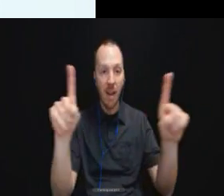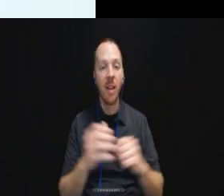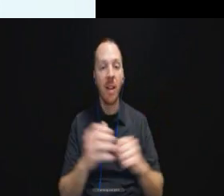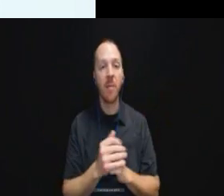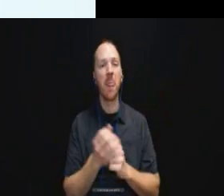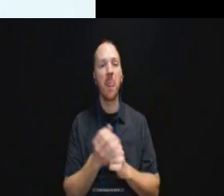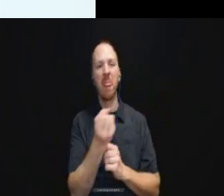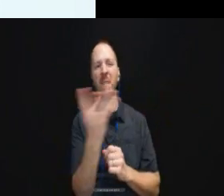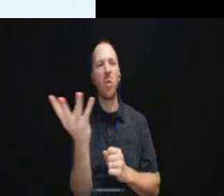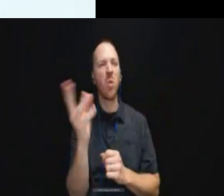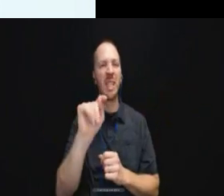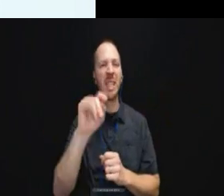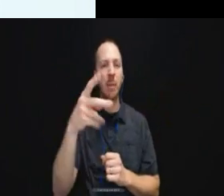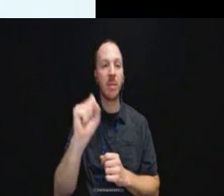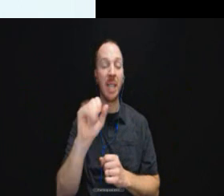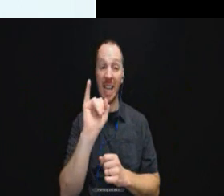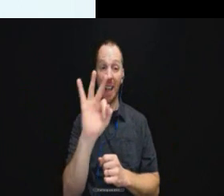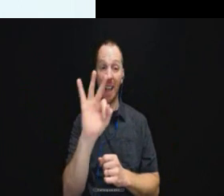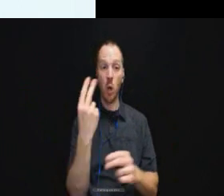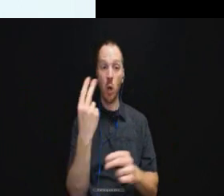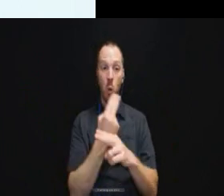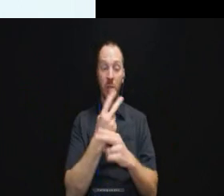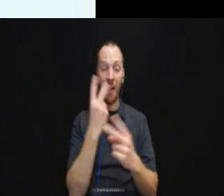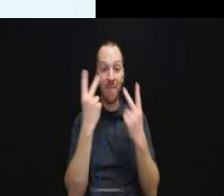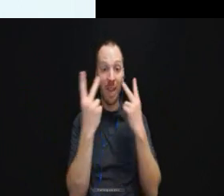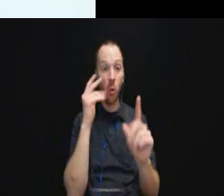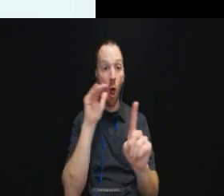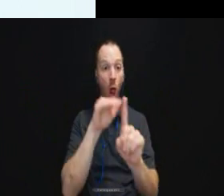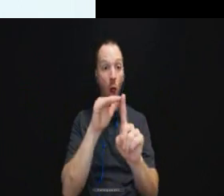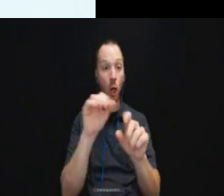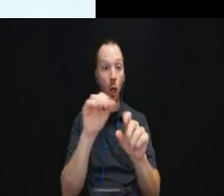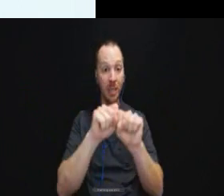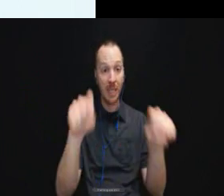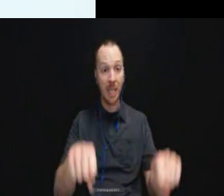If we are using a visual alert system it is important to remember to think through whether